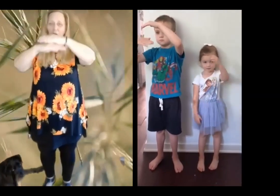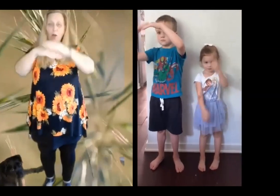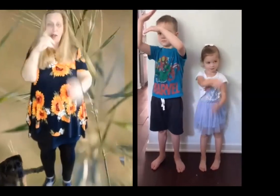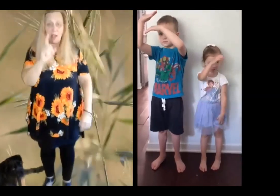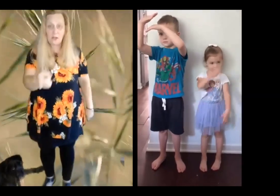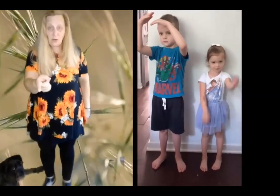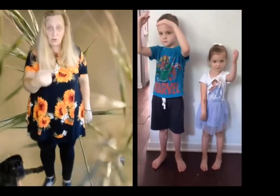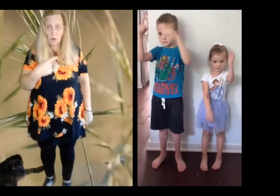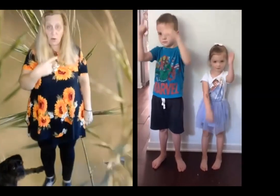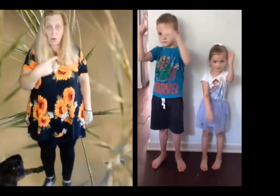Can you or I or anyone know, how Oats, peas, beans and barley grow.